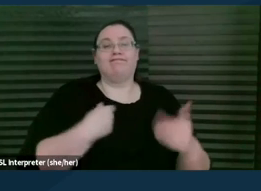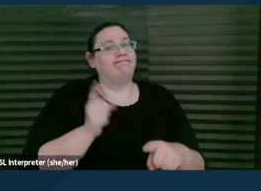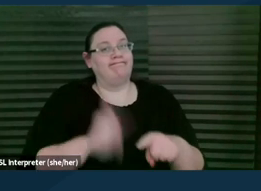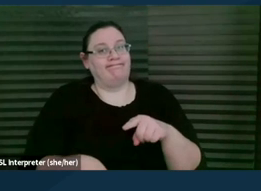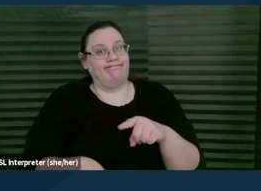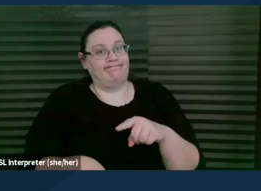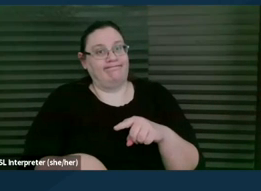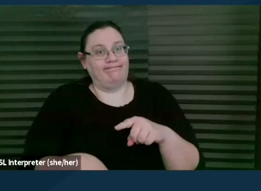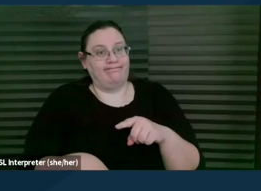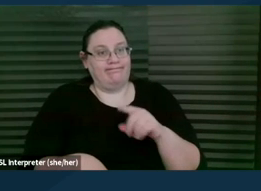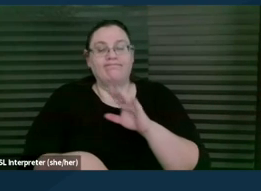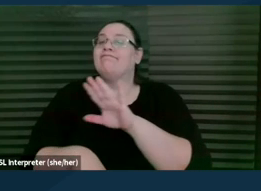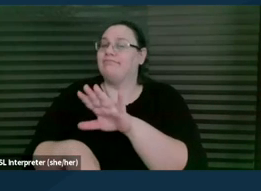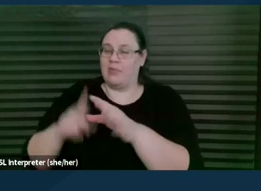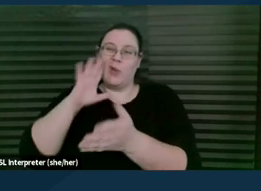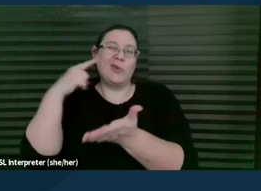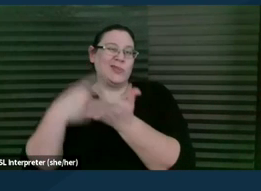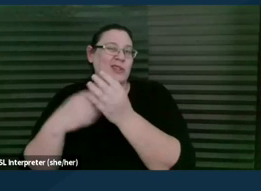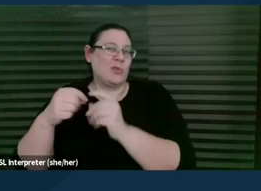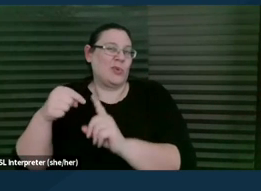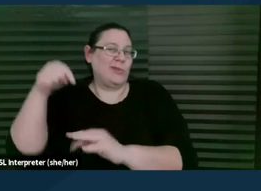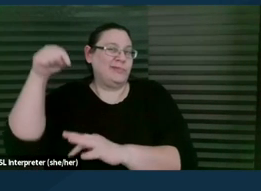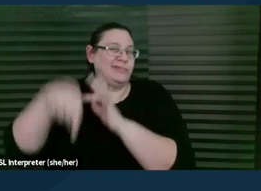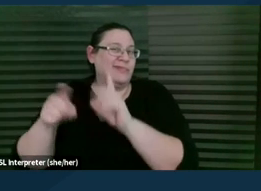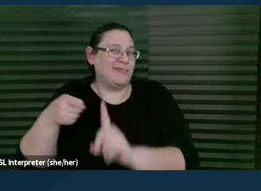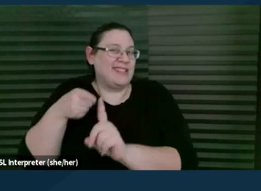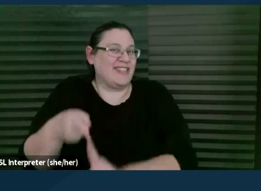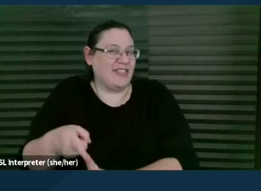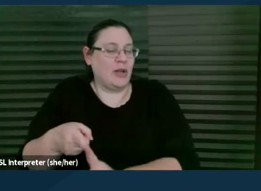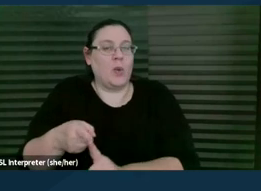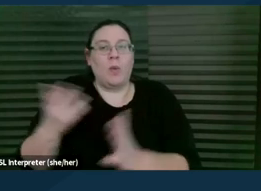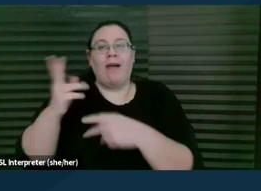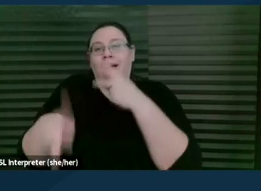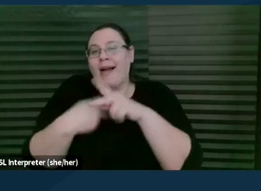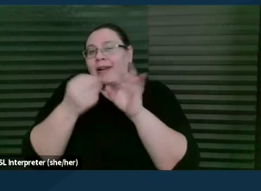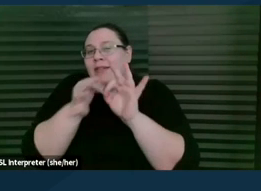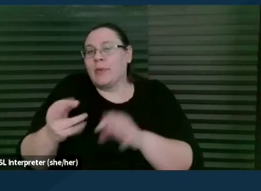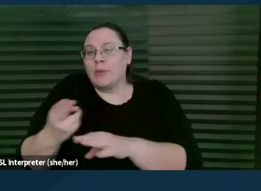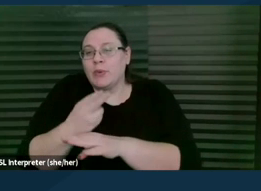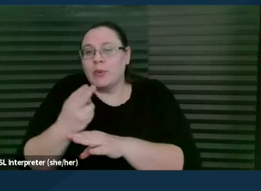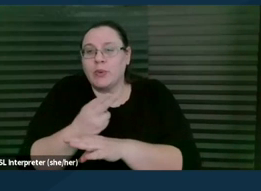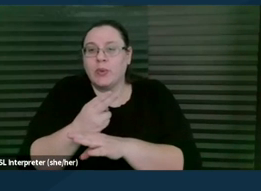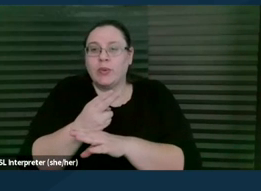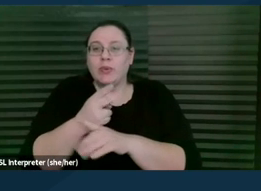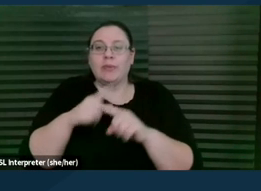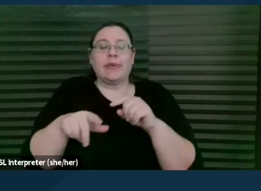And we'll cover in more specificity what specific language to use. But we wanted to just give you a sense of what context